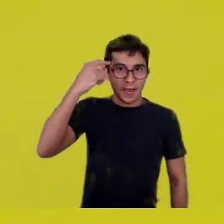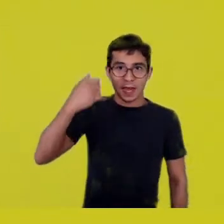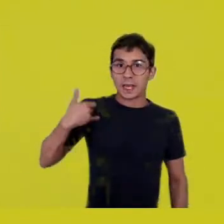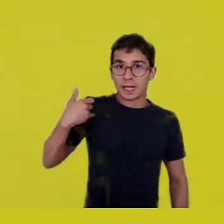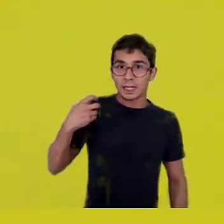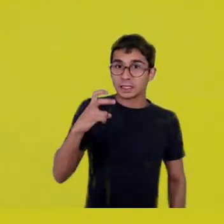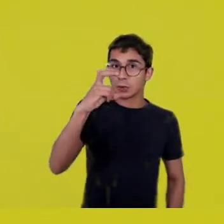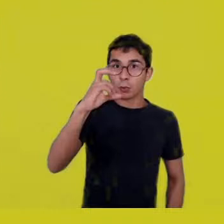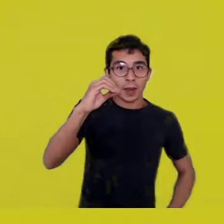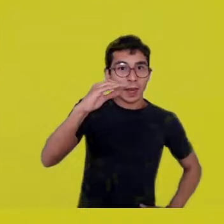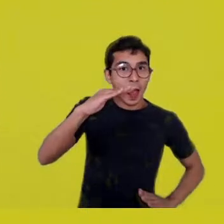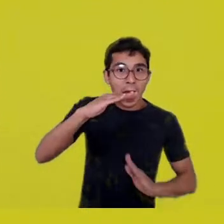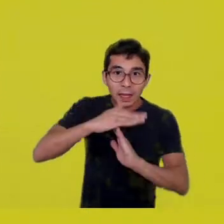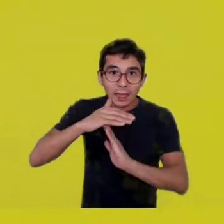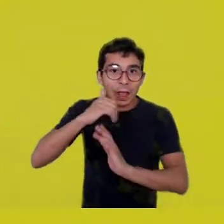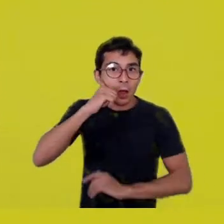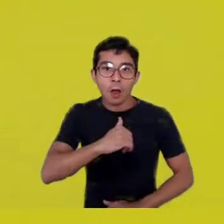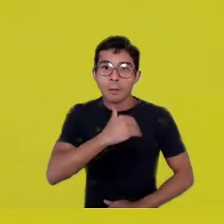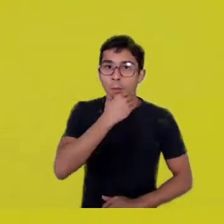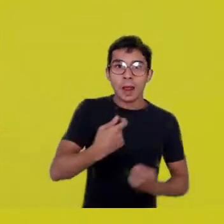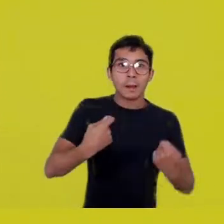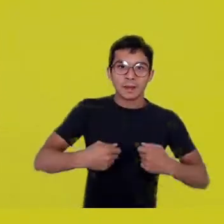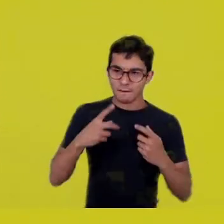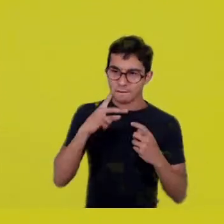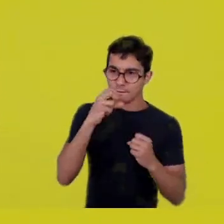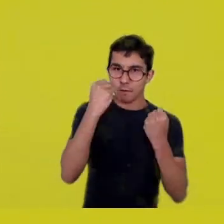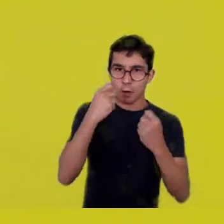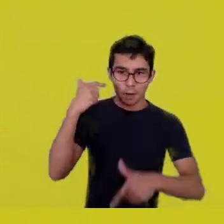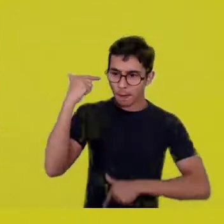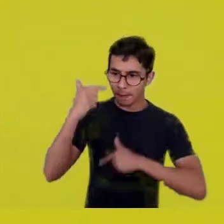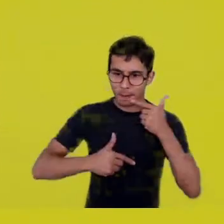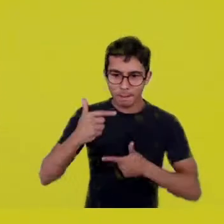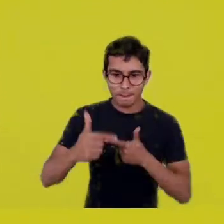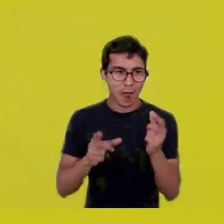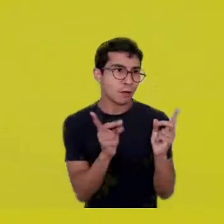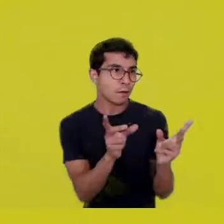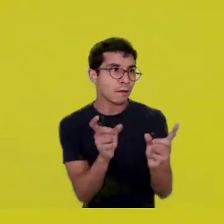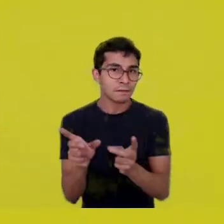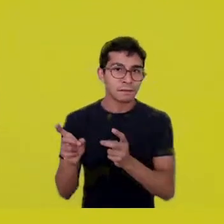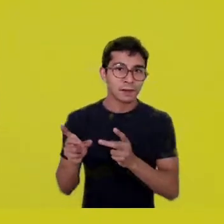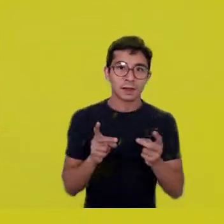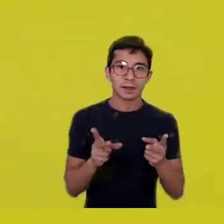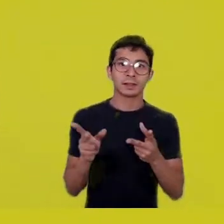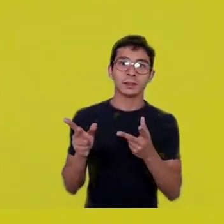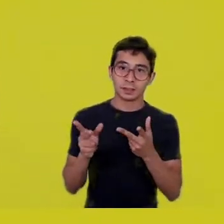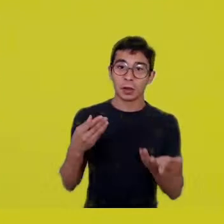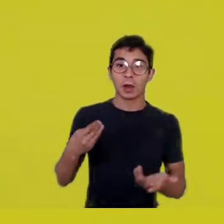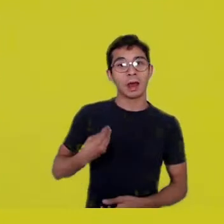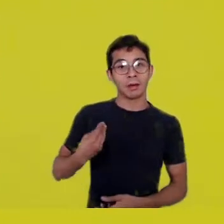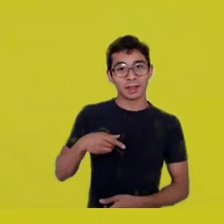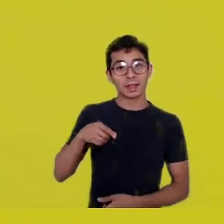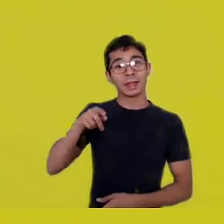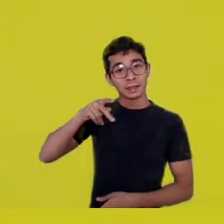a man or a woman are able-bodied to work, so they have something to sell. Therefore, that person’s life is useful.